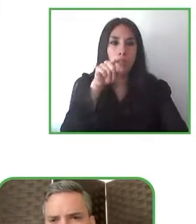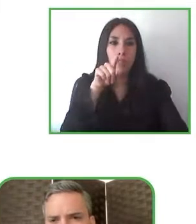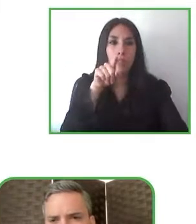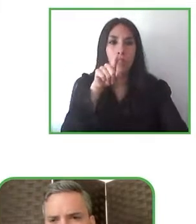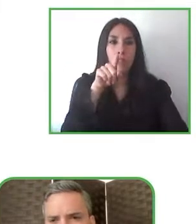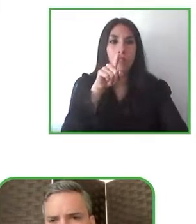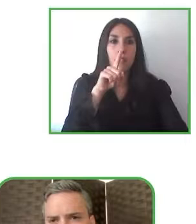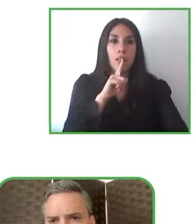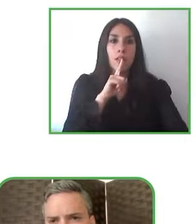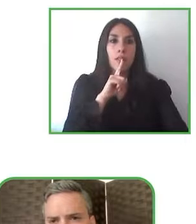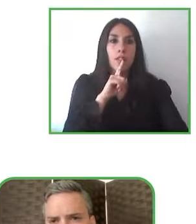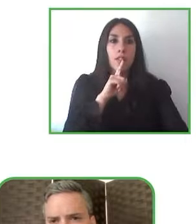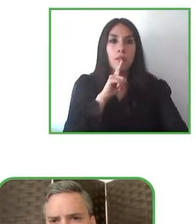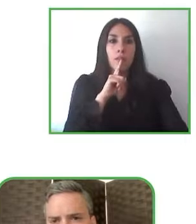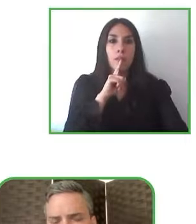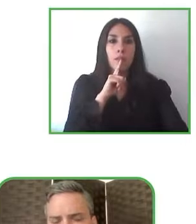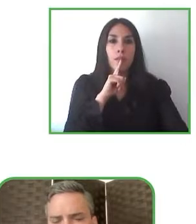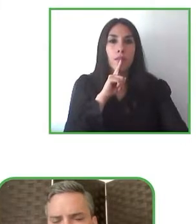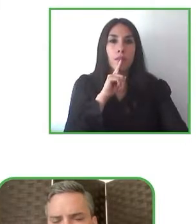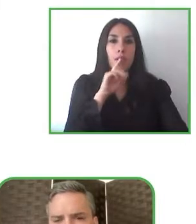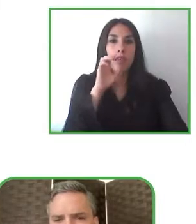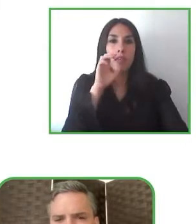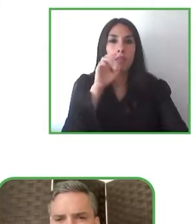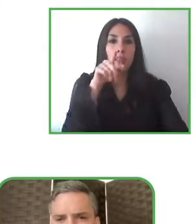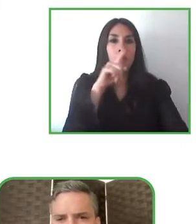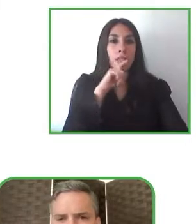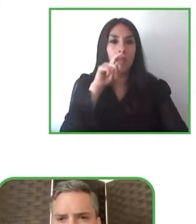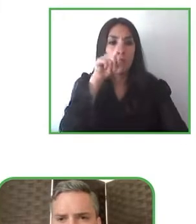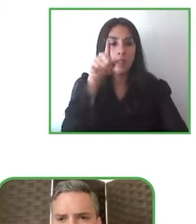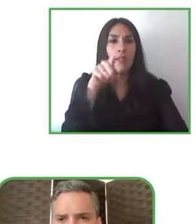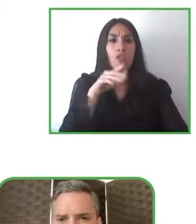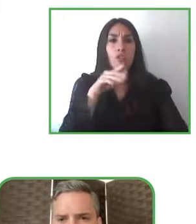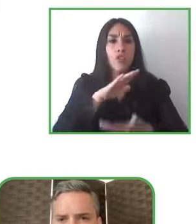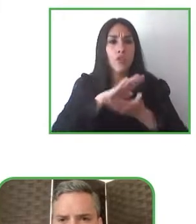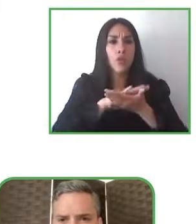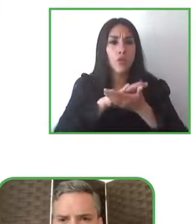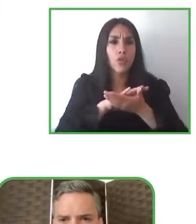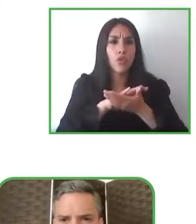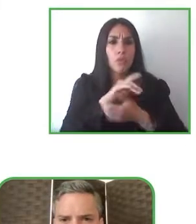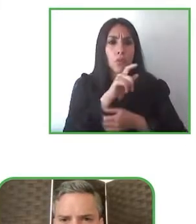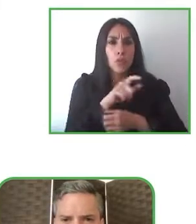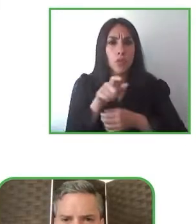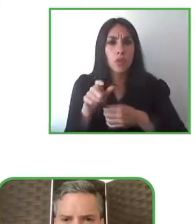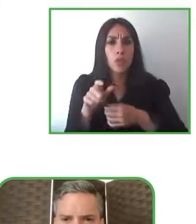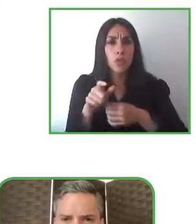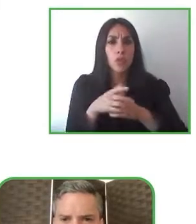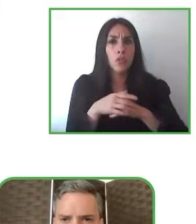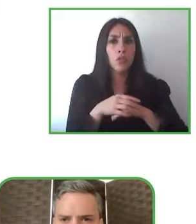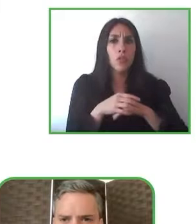these initiatives of Escuela de Gente or SubReader may reach private institutions